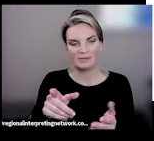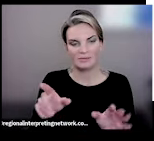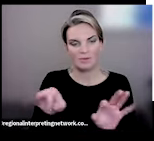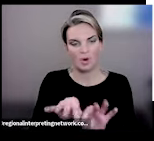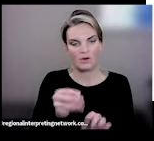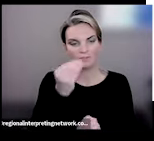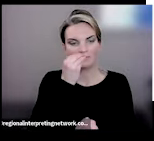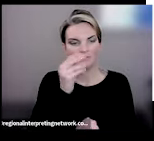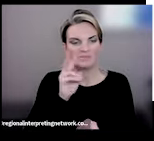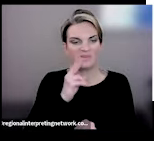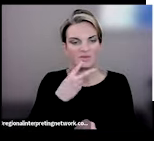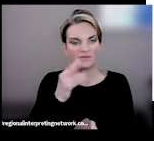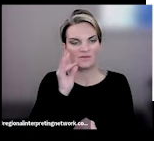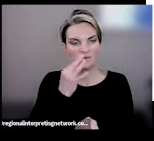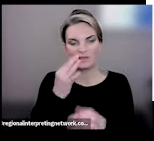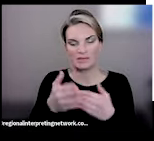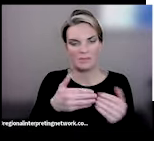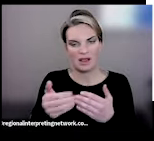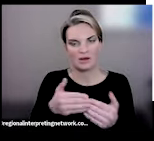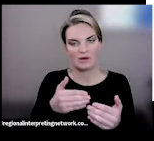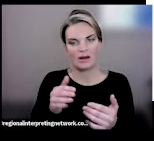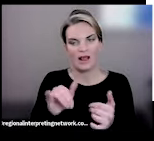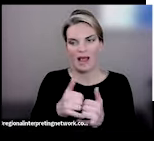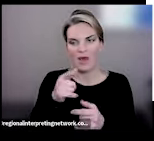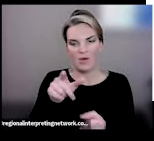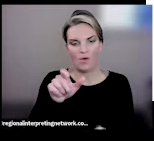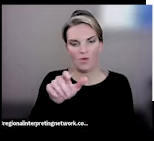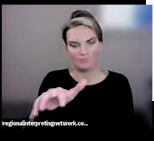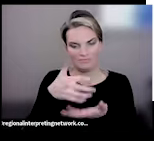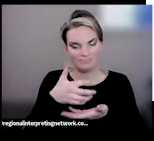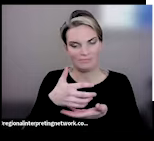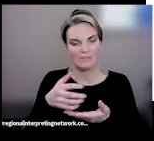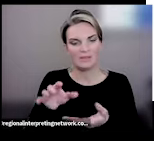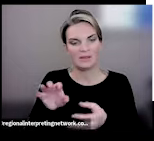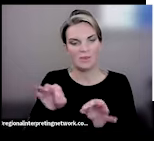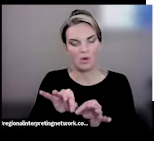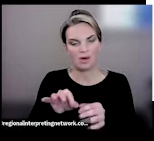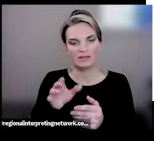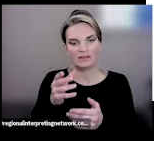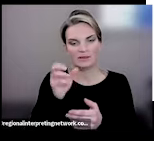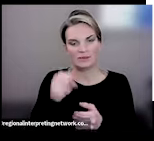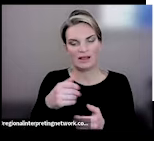it is okay that you choose what's best for you in order to get what you need to fuel your body